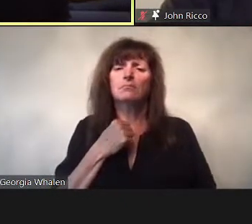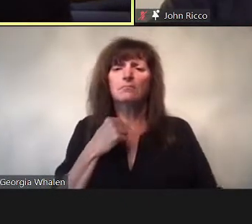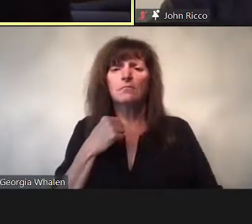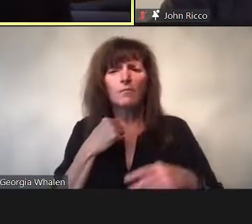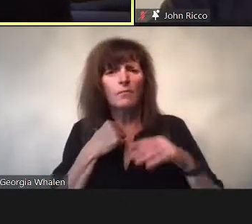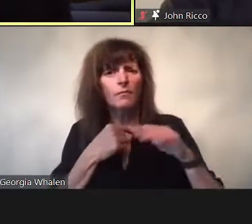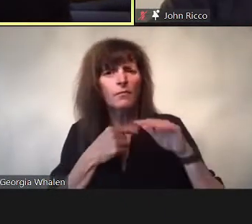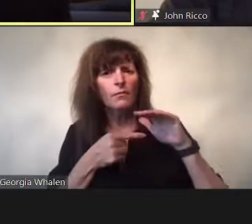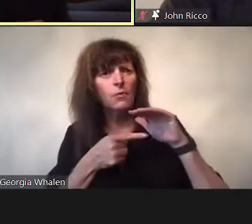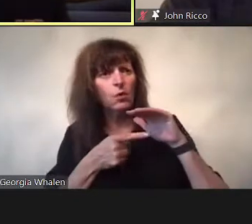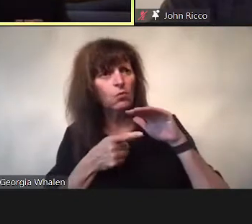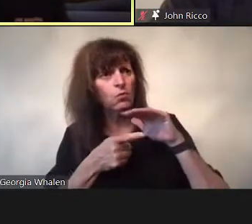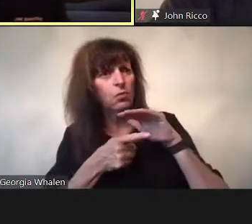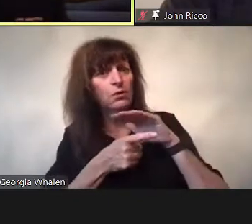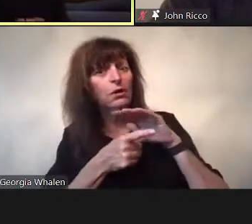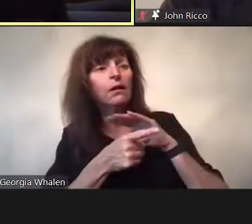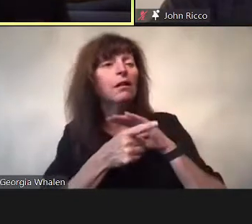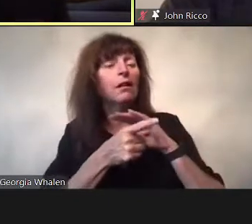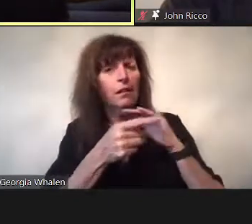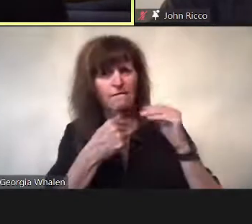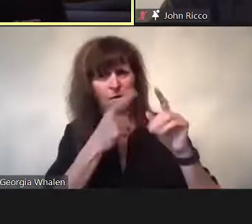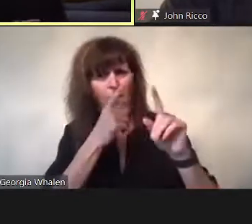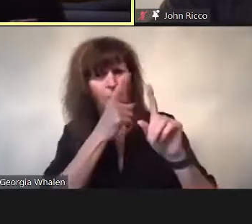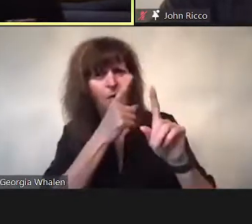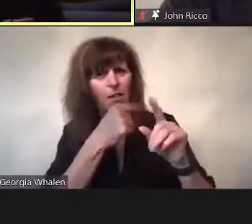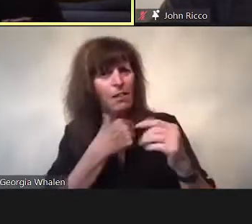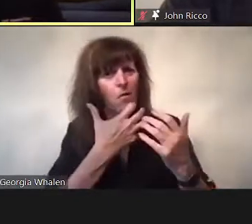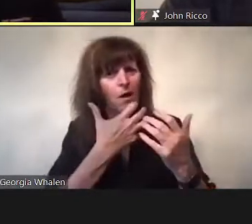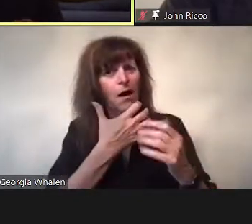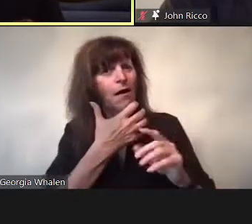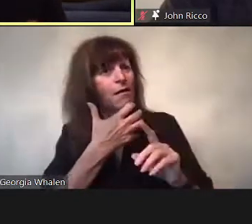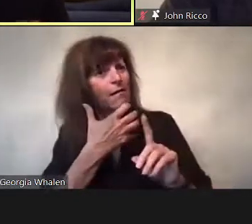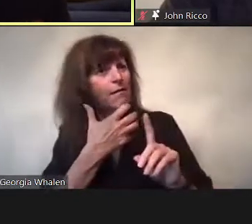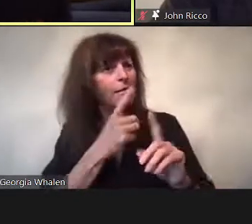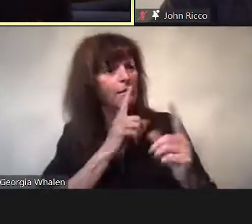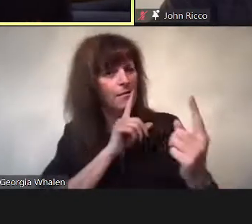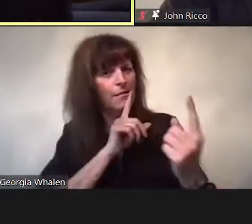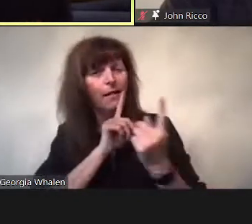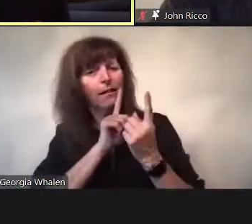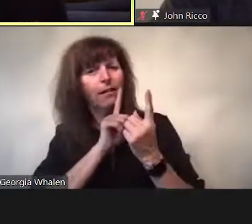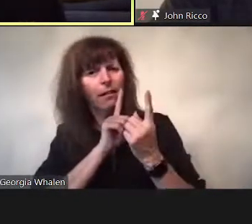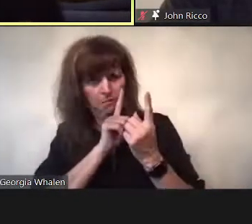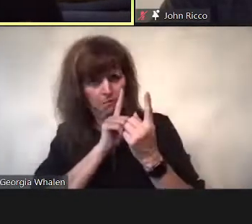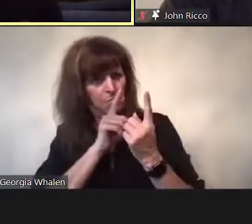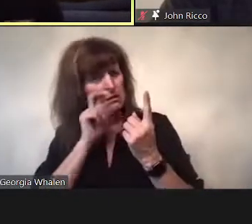And I mean, just the example to go back to, the example John gave of cruising that one does not get bored,